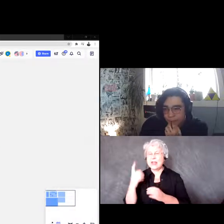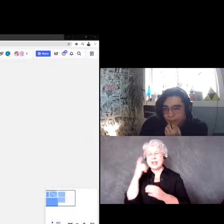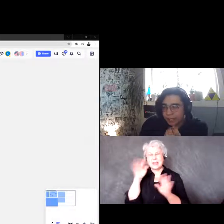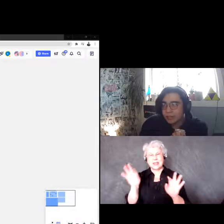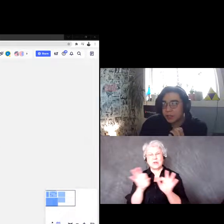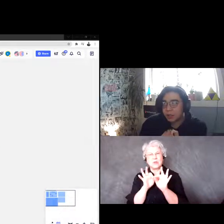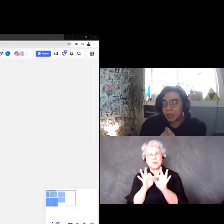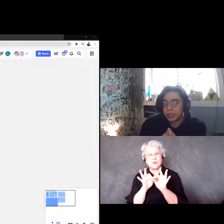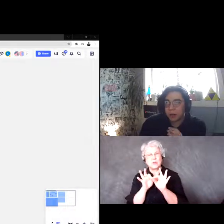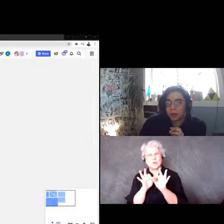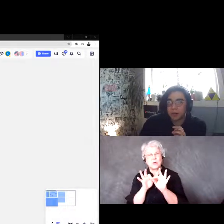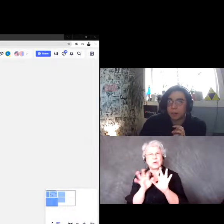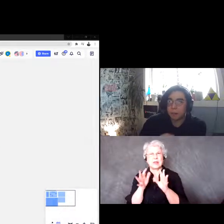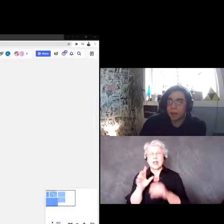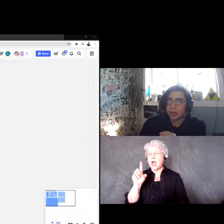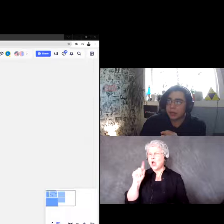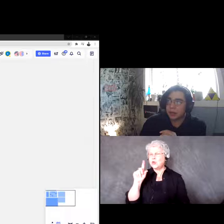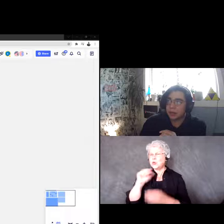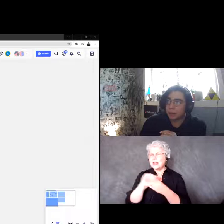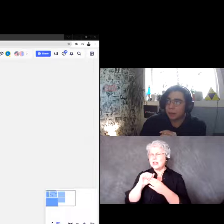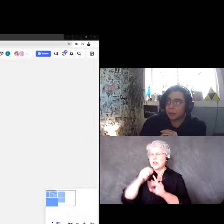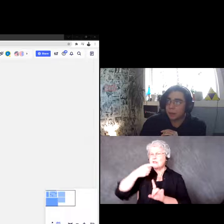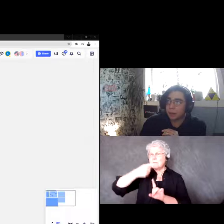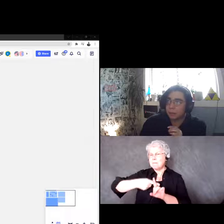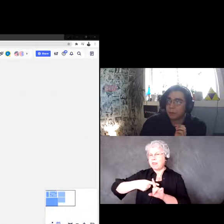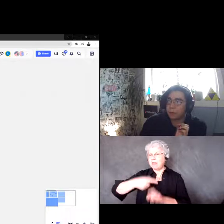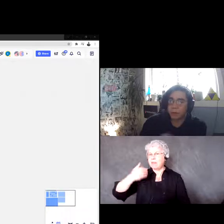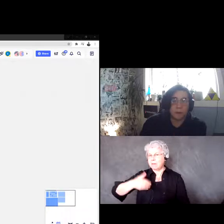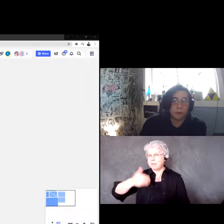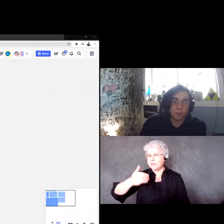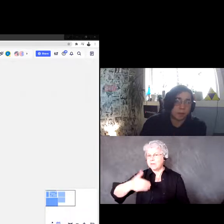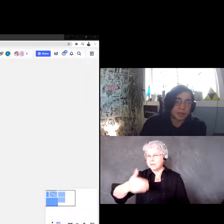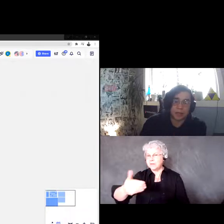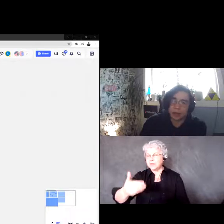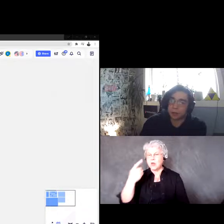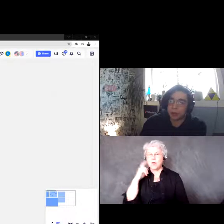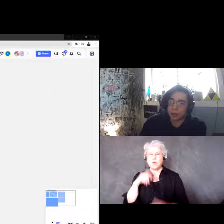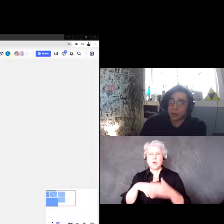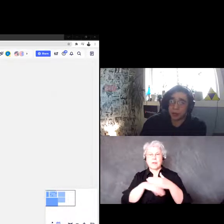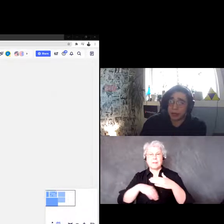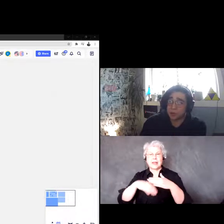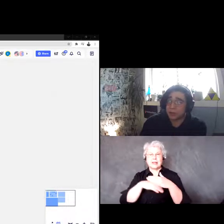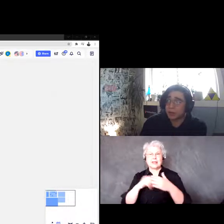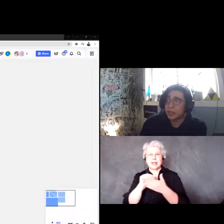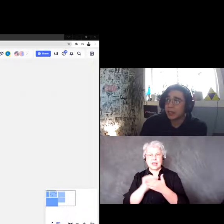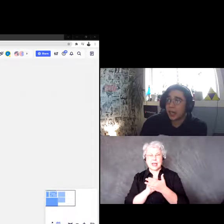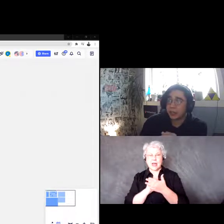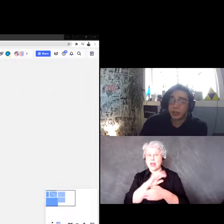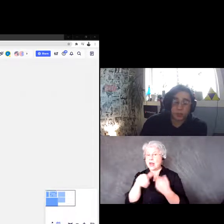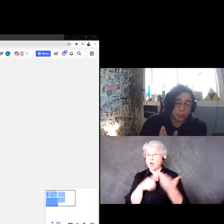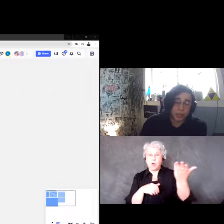$20 a month for the basic account, and you get all these tools and you can also share